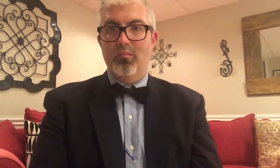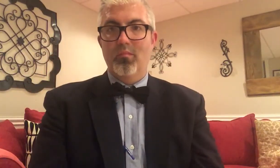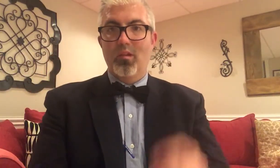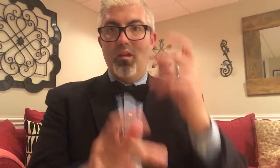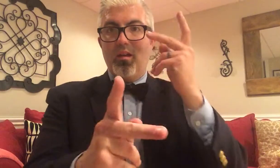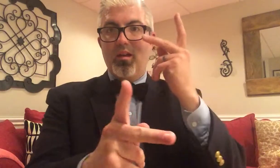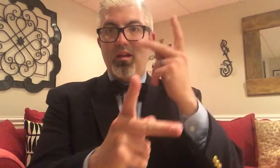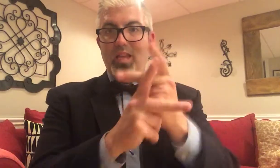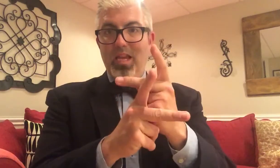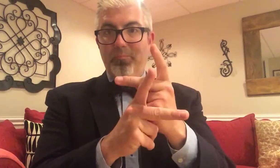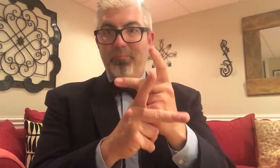KEEP